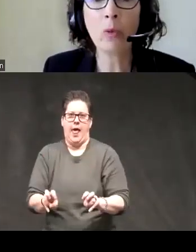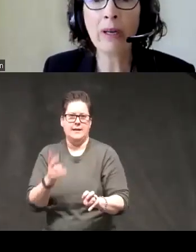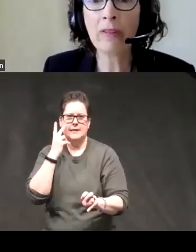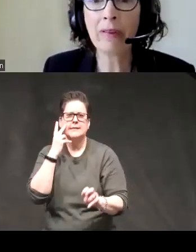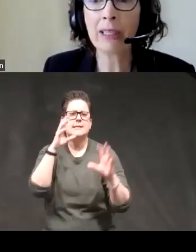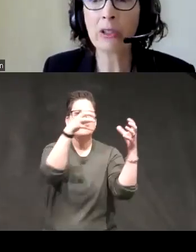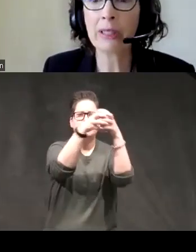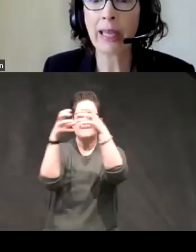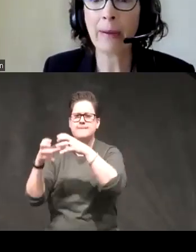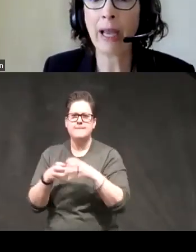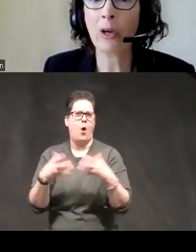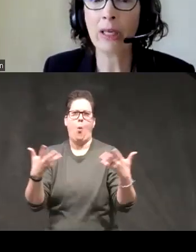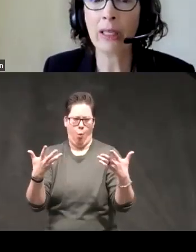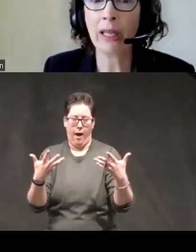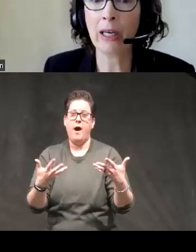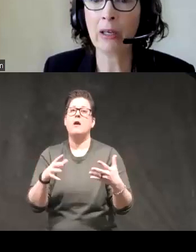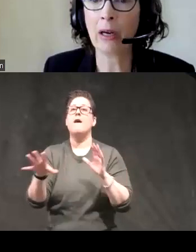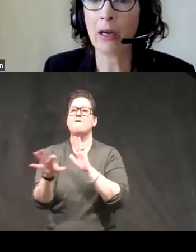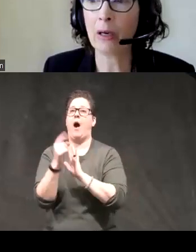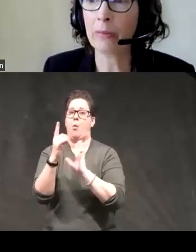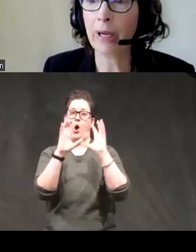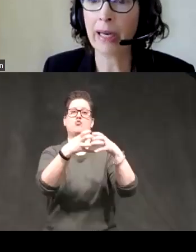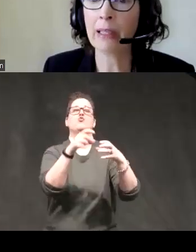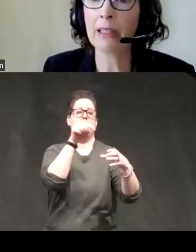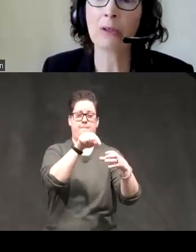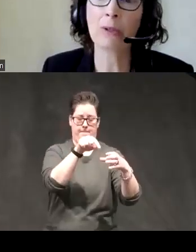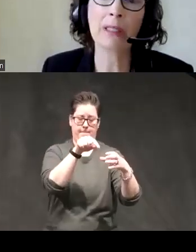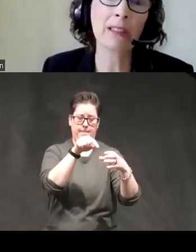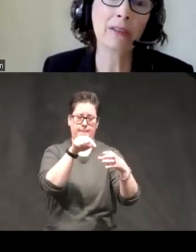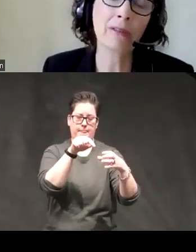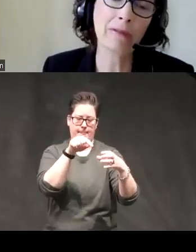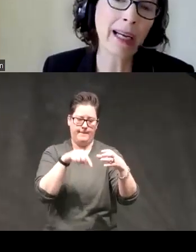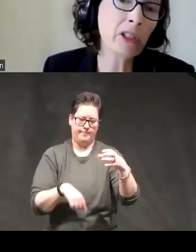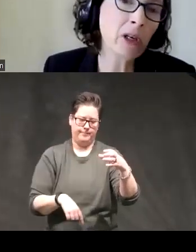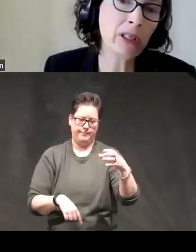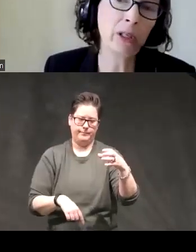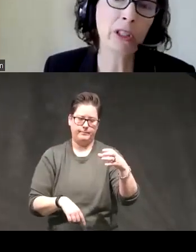one of the factors that came out in their analysis was this Factor called